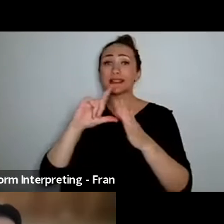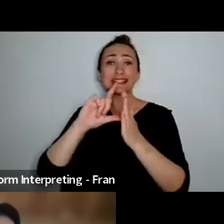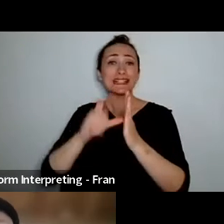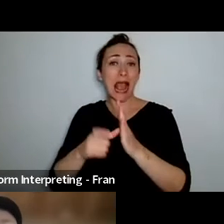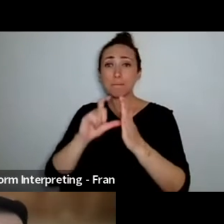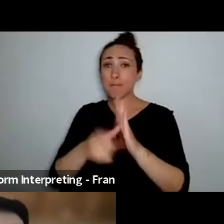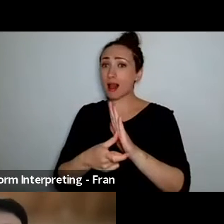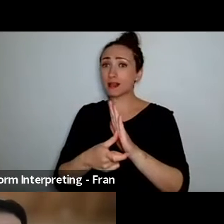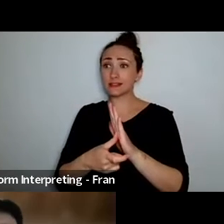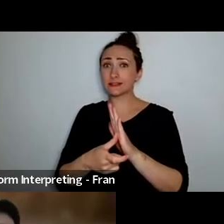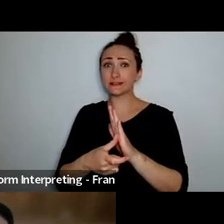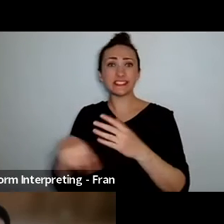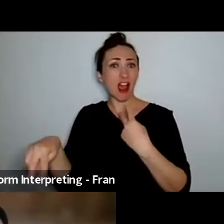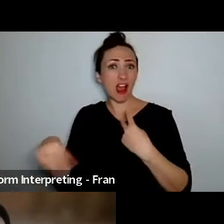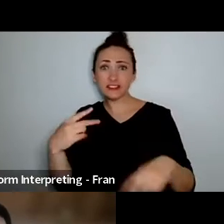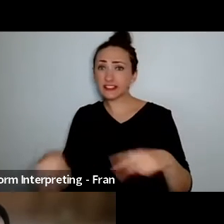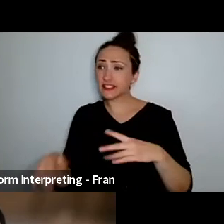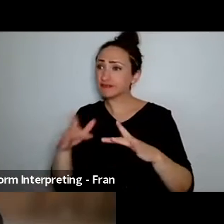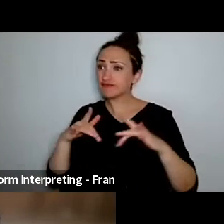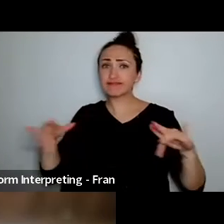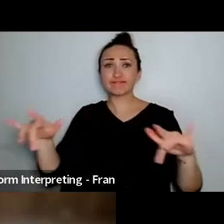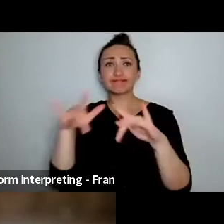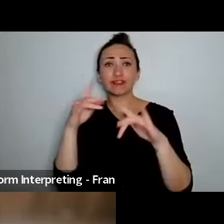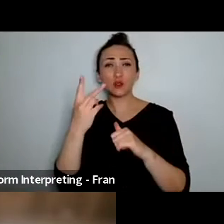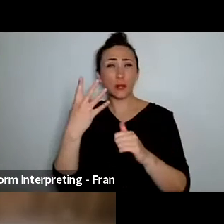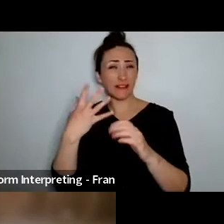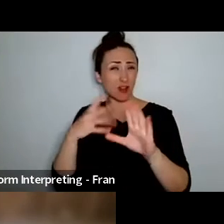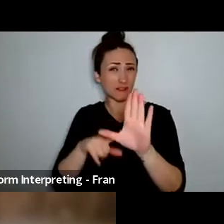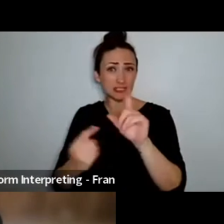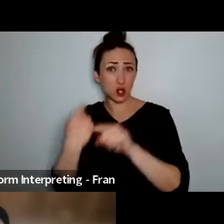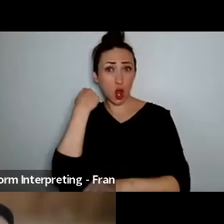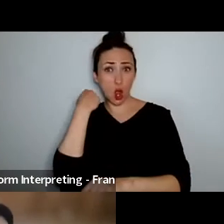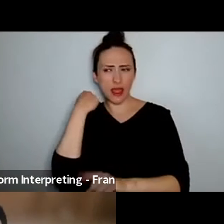that I knew of um I then learned about some companies such as AXIS and I learned about